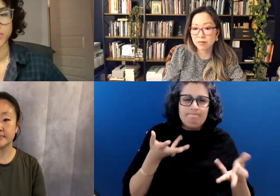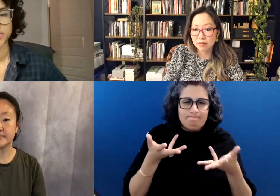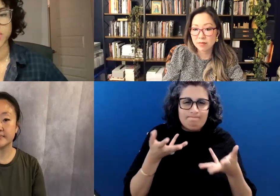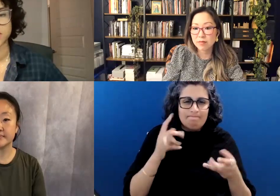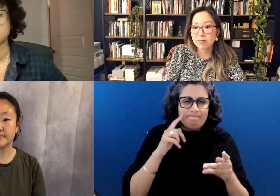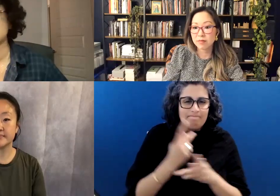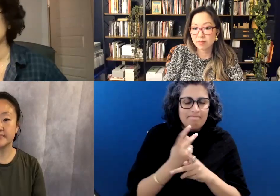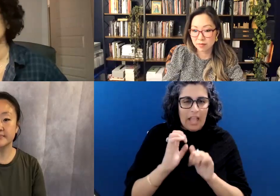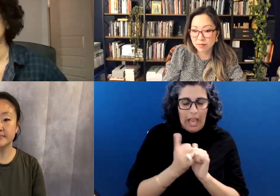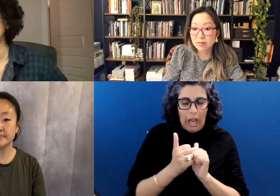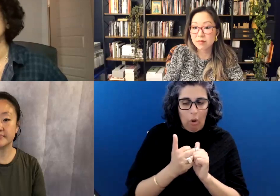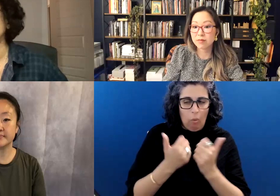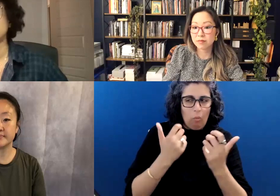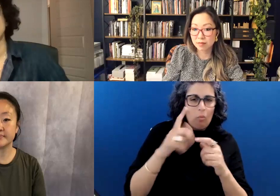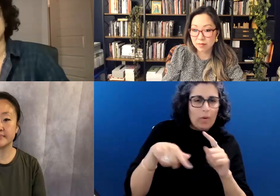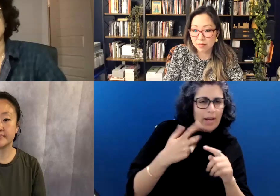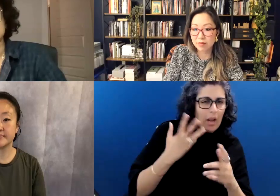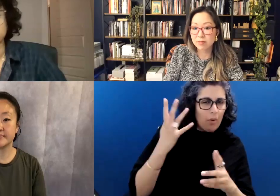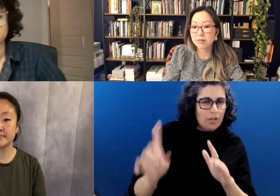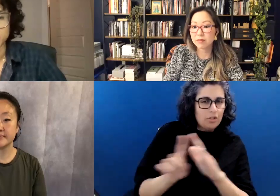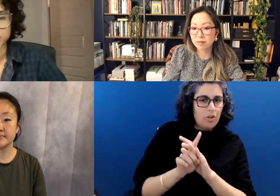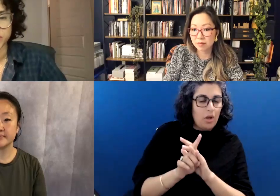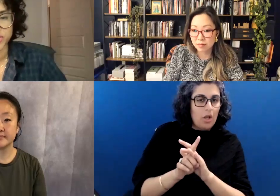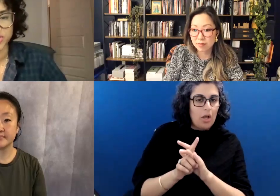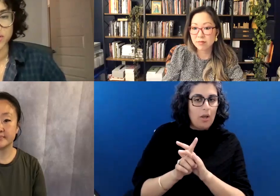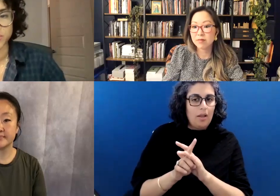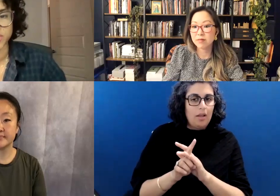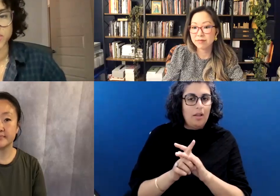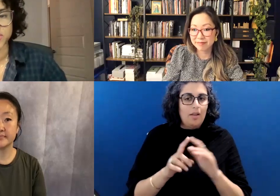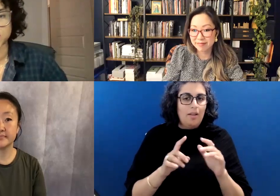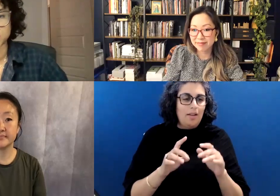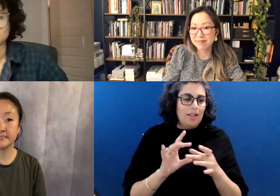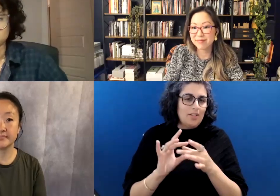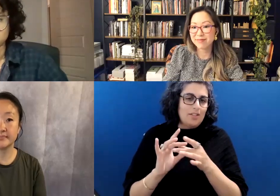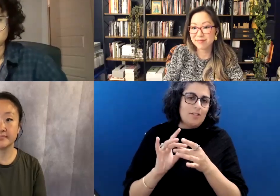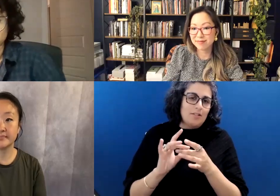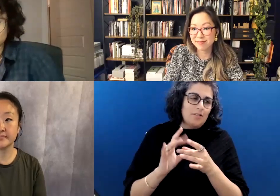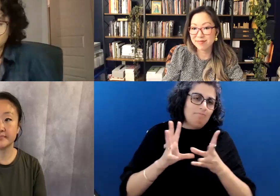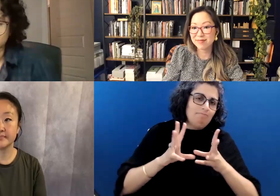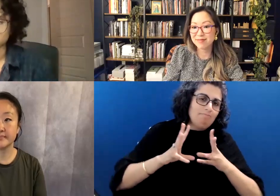and in what spaces, and leaning more into my introversion, which you know when people